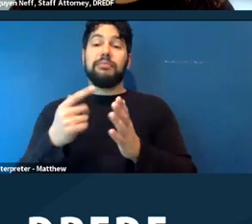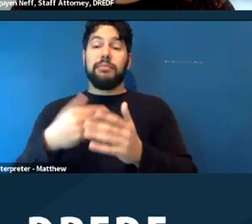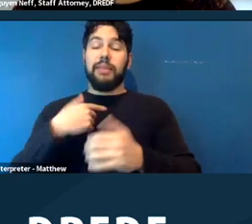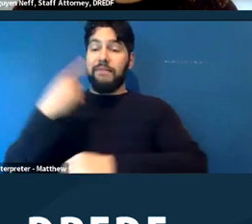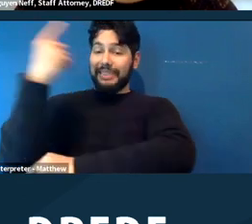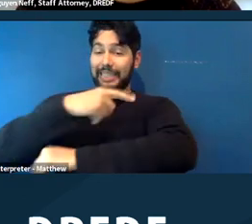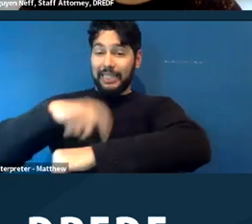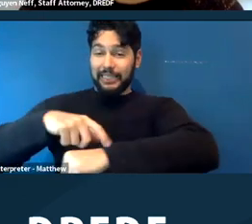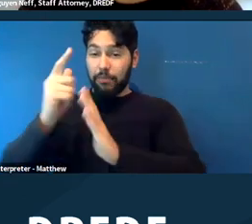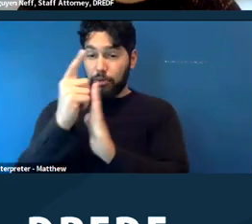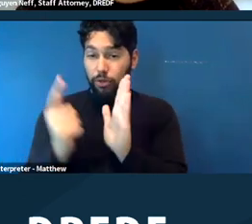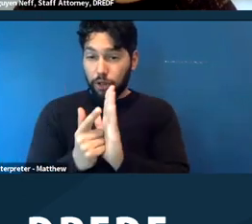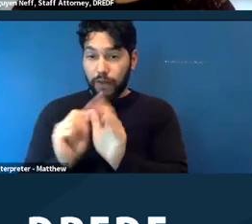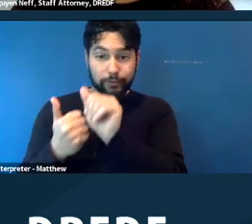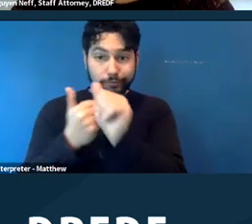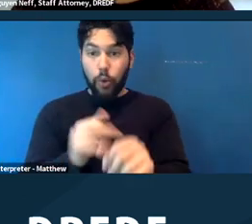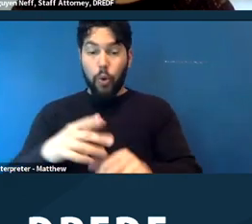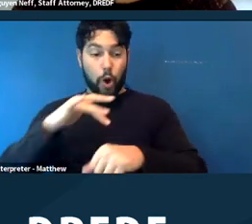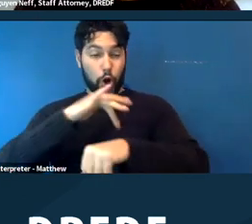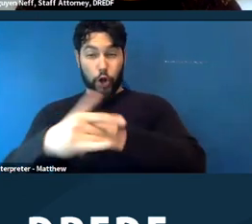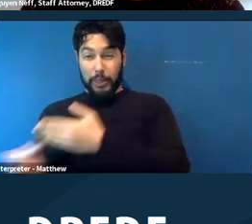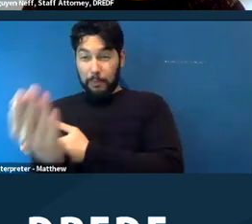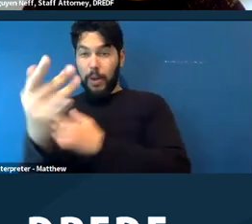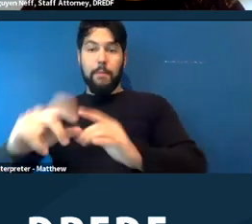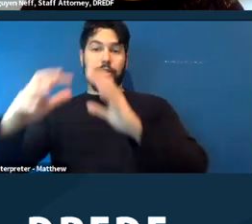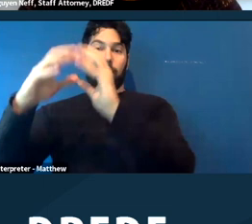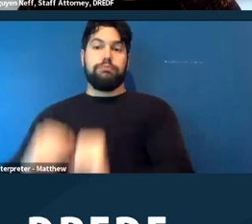people have to take down their items really early in the morning so maybe asking for a reasonable